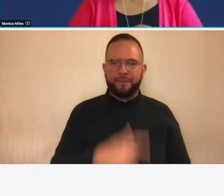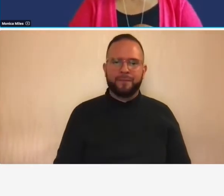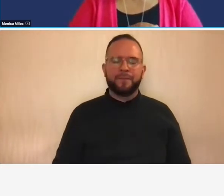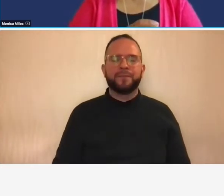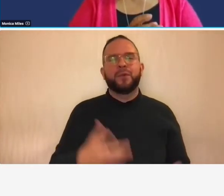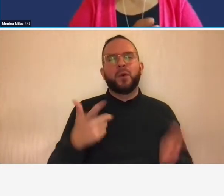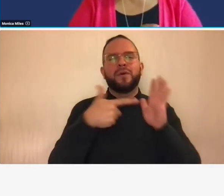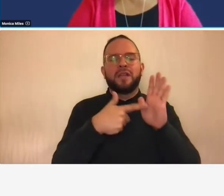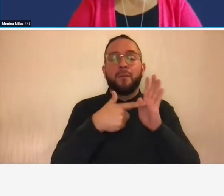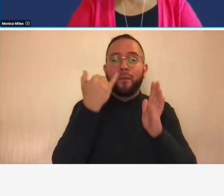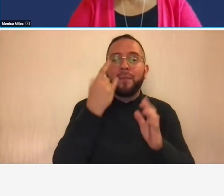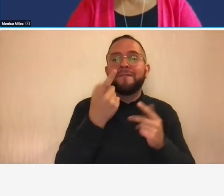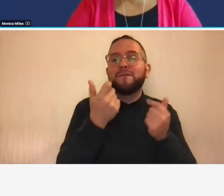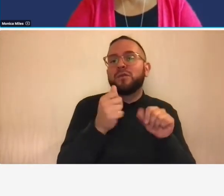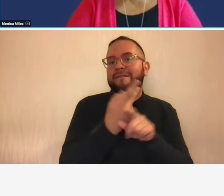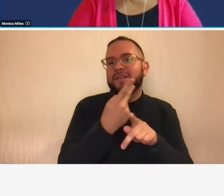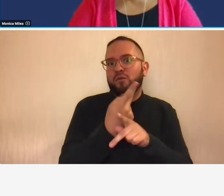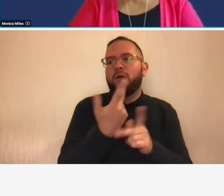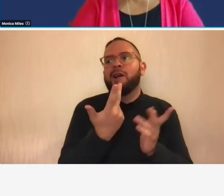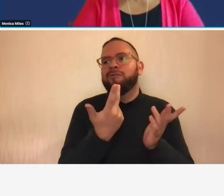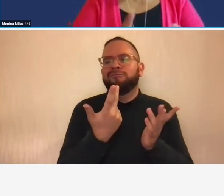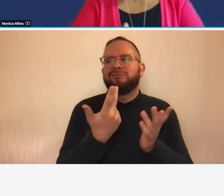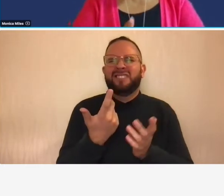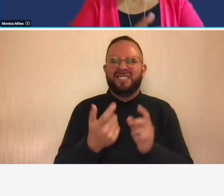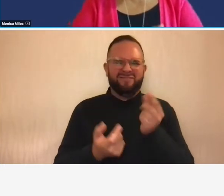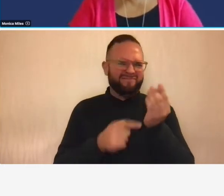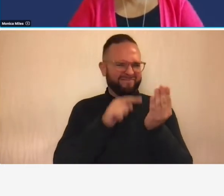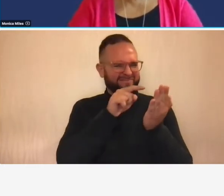if something should be classified as direct or indirect you can kind of use that as a